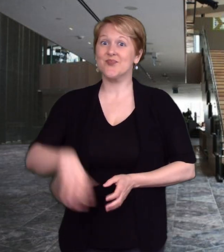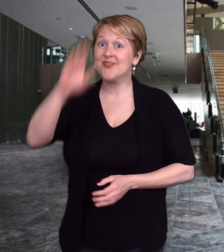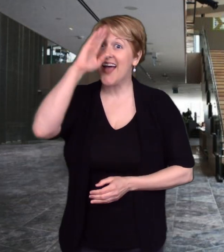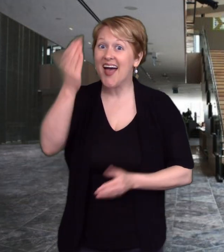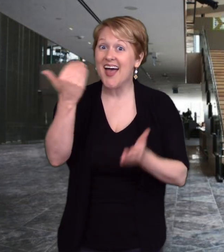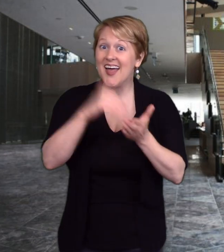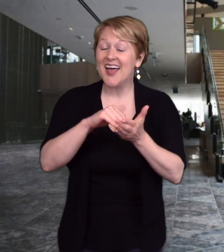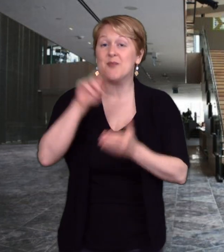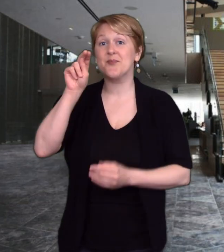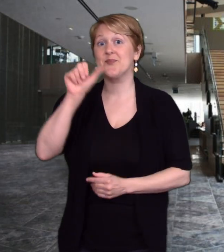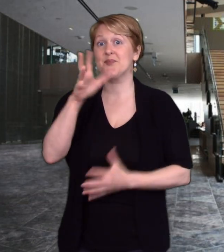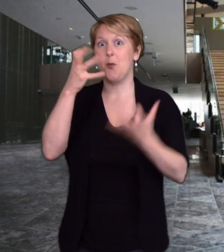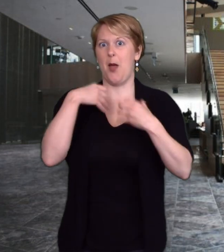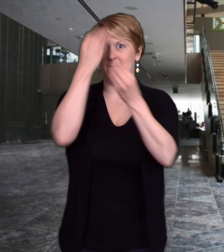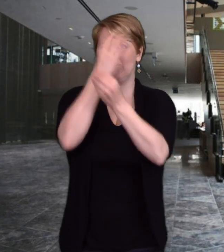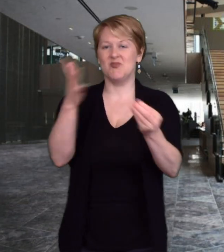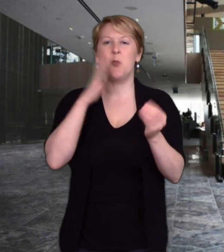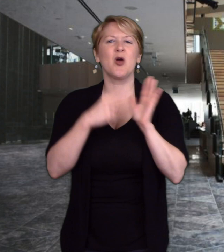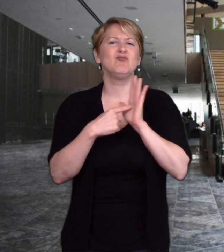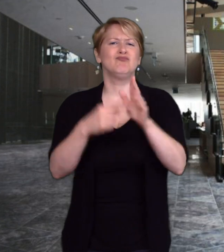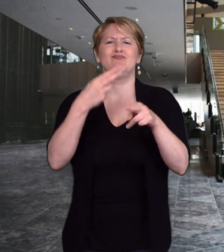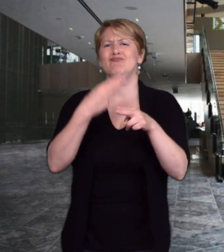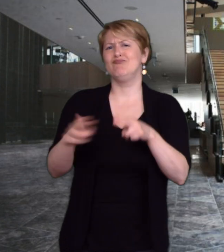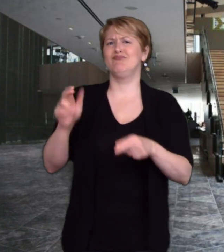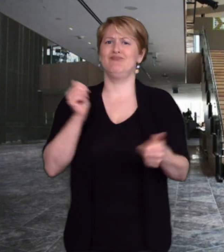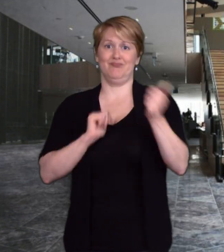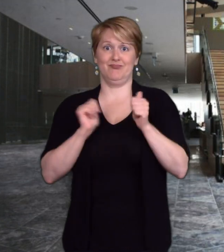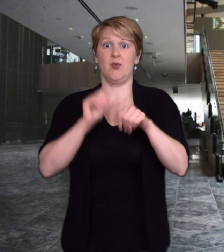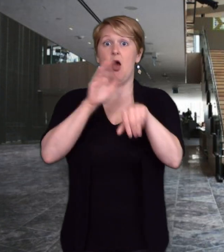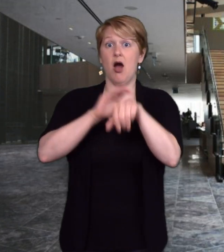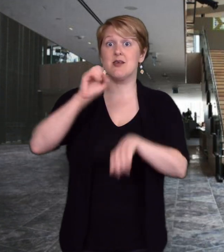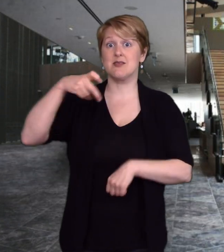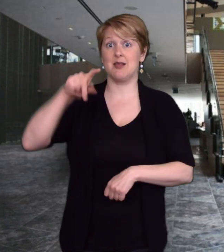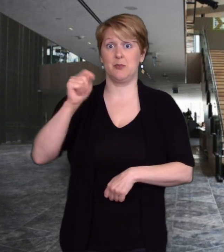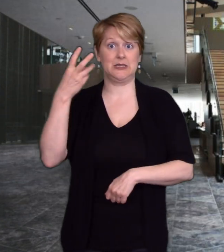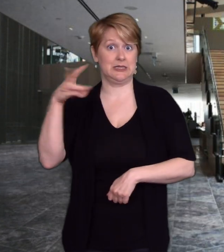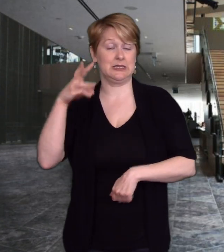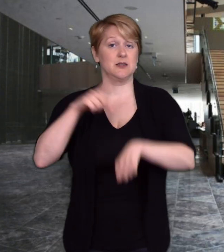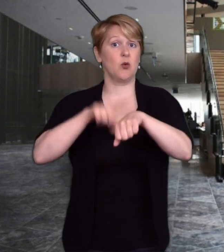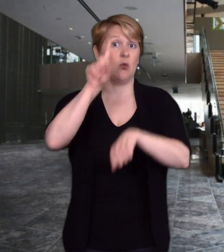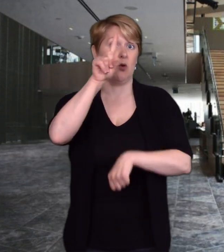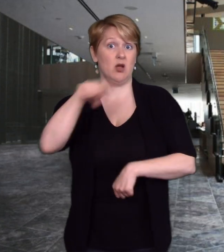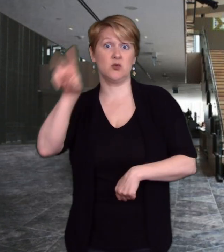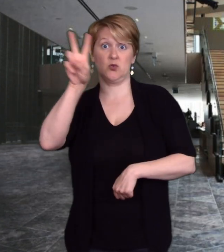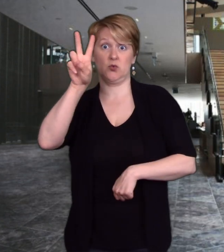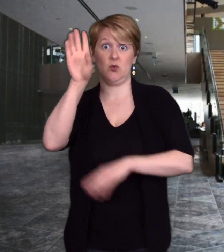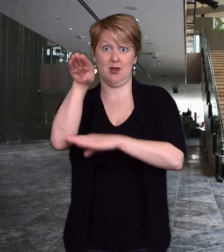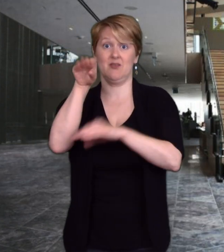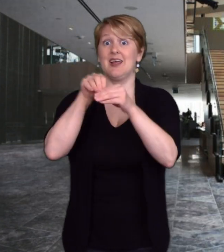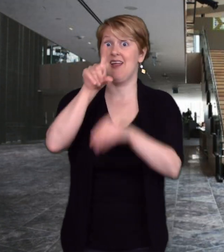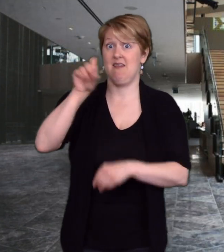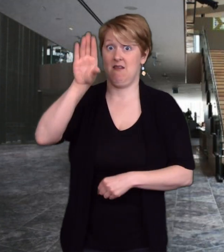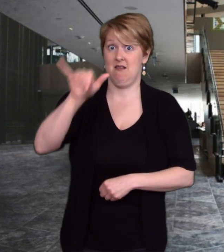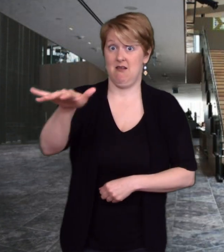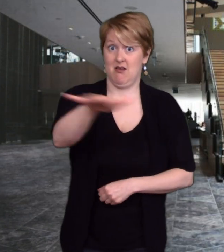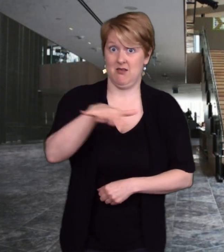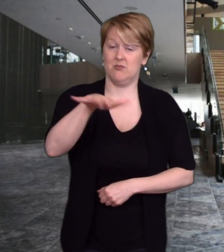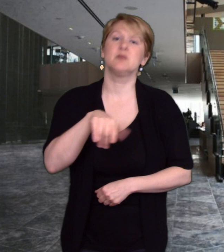Hello again! NAC wants me to inform you that they will be hosting a short play, happening in the lobby. It will be on September 16th, at 1pm to 2pm.